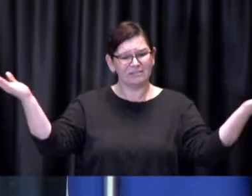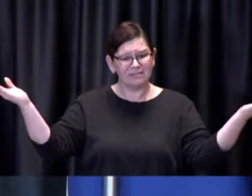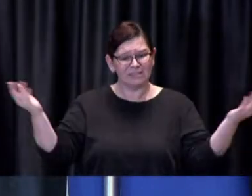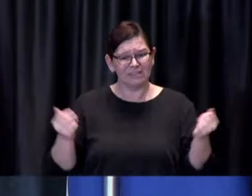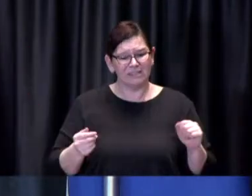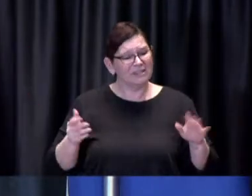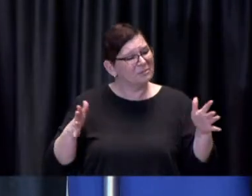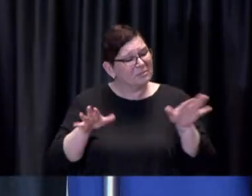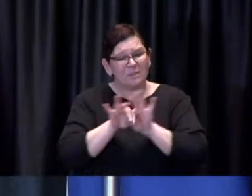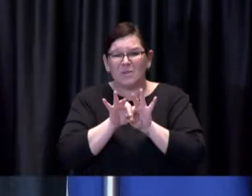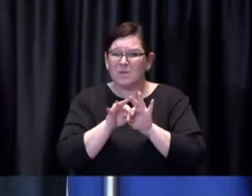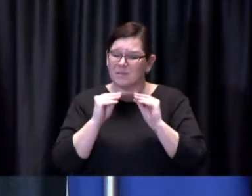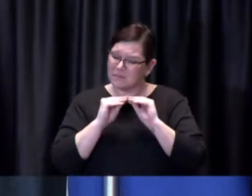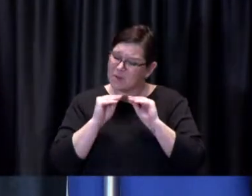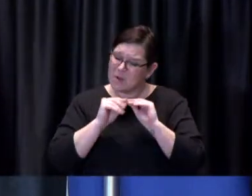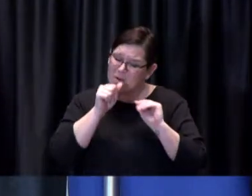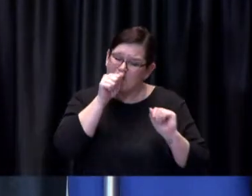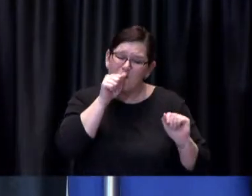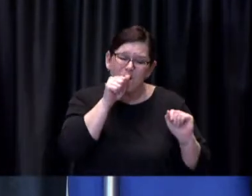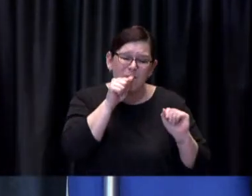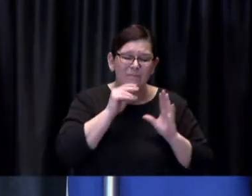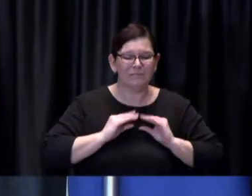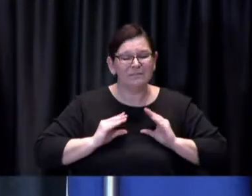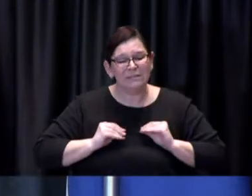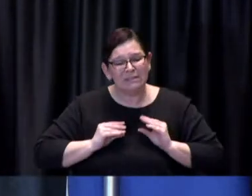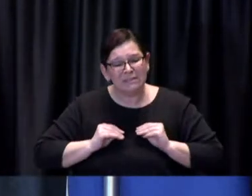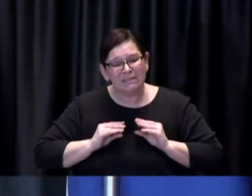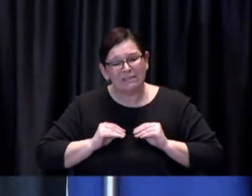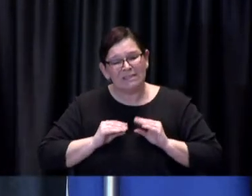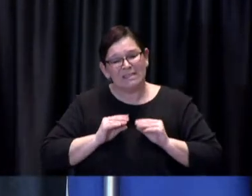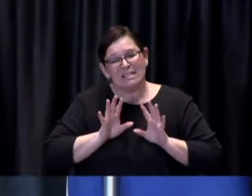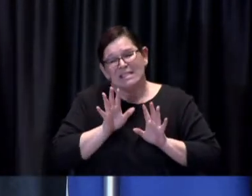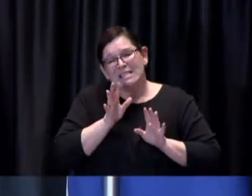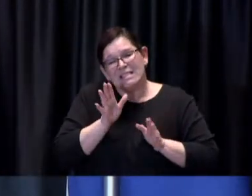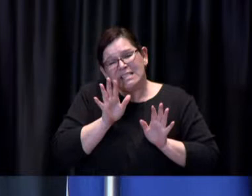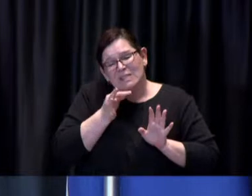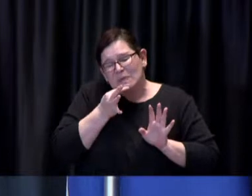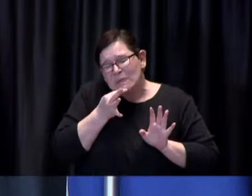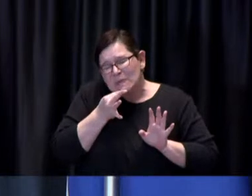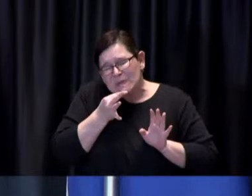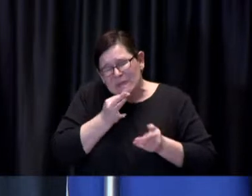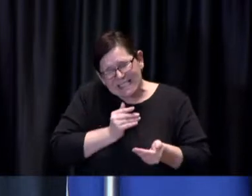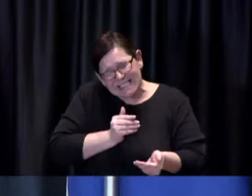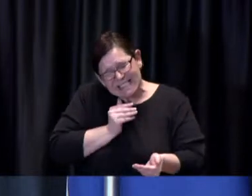we're almost there if we can you know maintain lower rates of transmission in our community